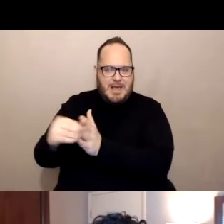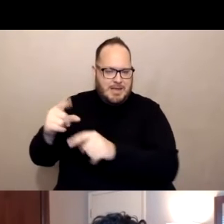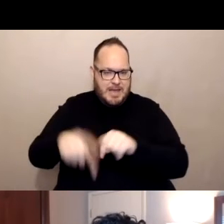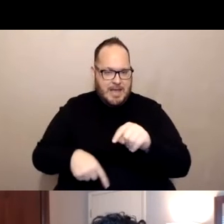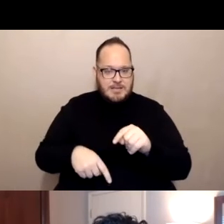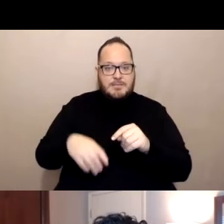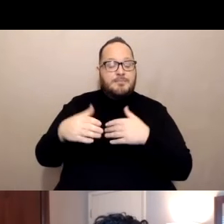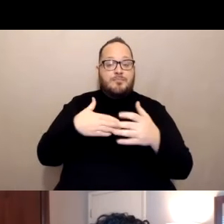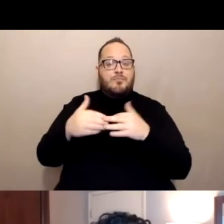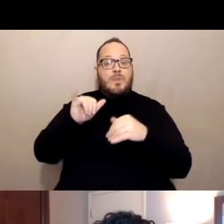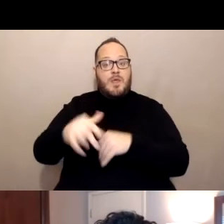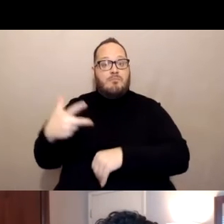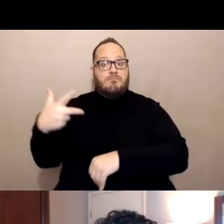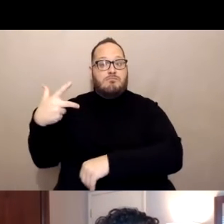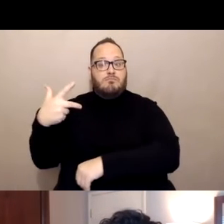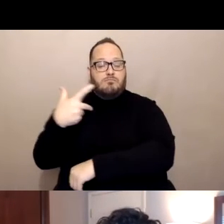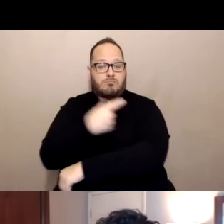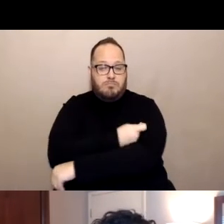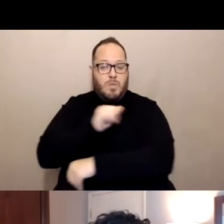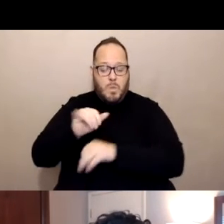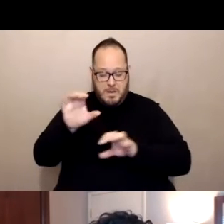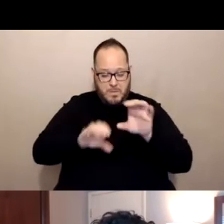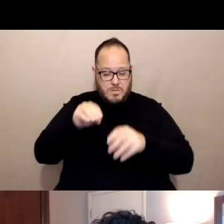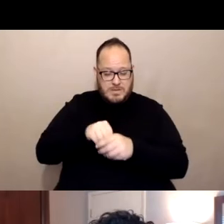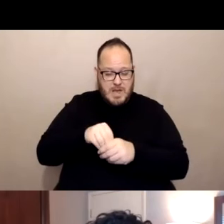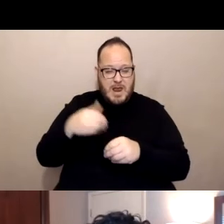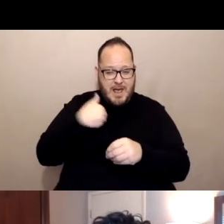contain a code for a spike protein contained in the form